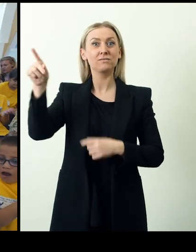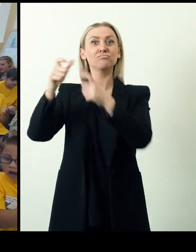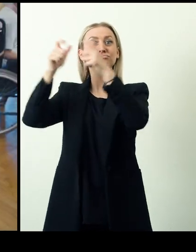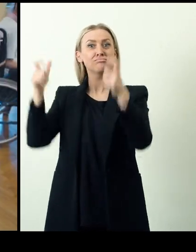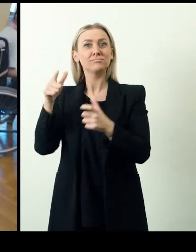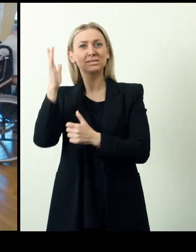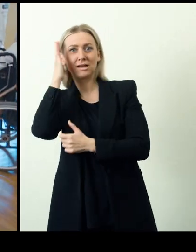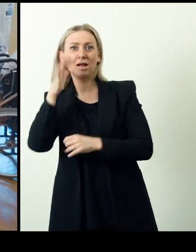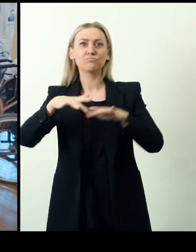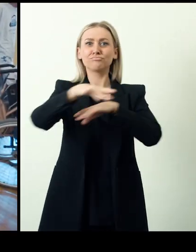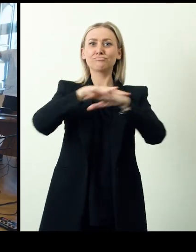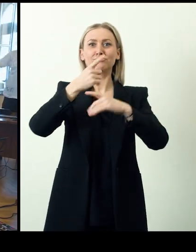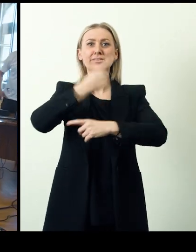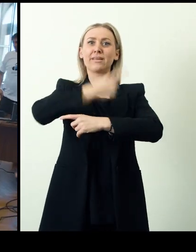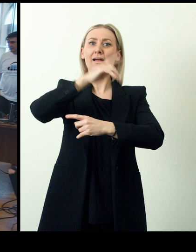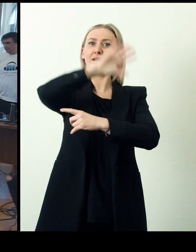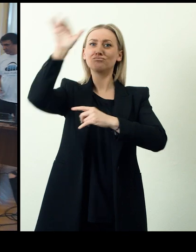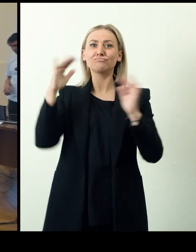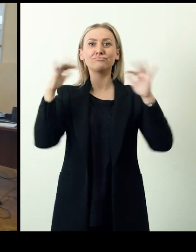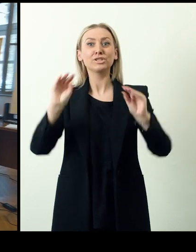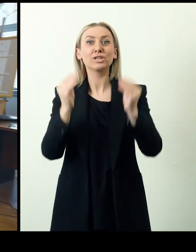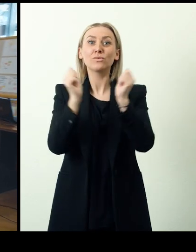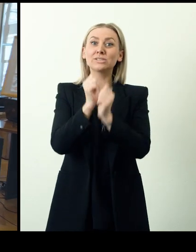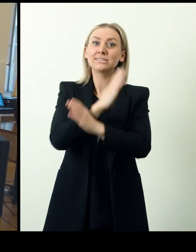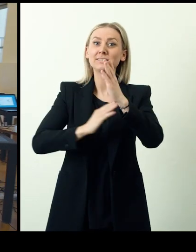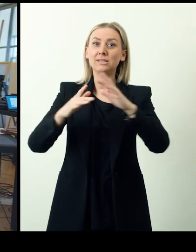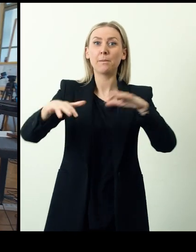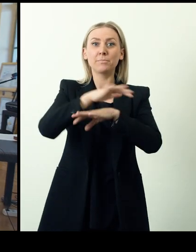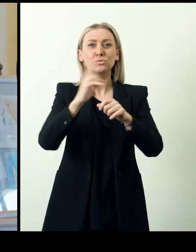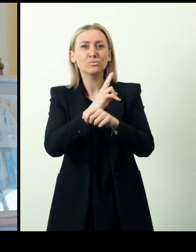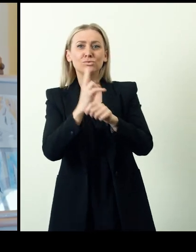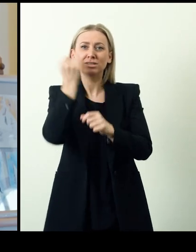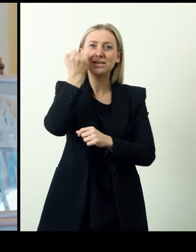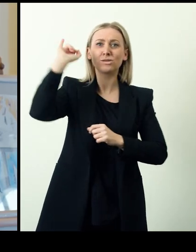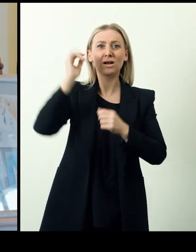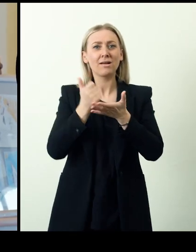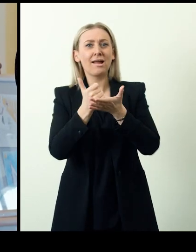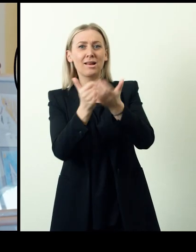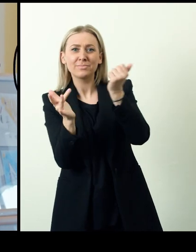and daycare center for youth with disabilities in Novi Sad, Serbia Using innovative assistive technologies,